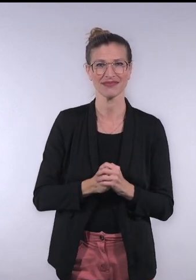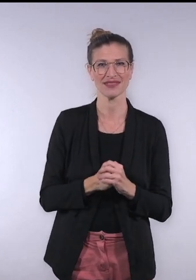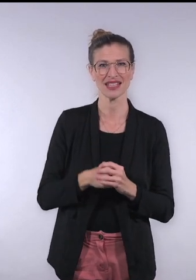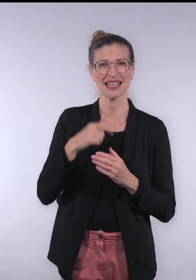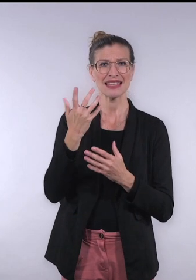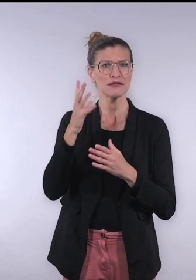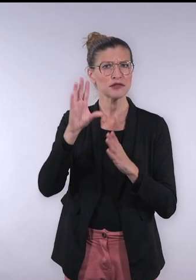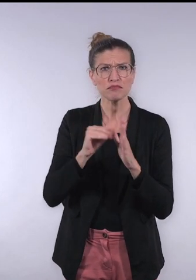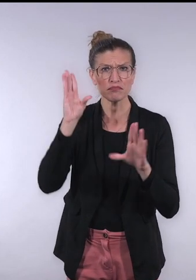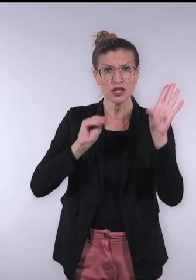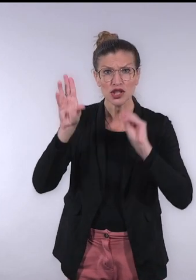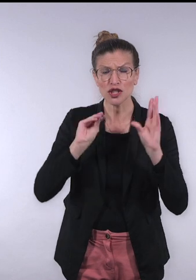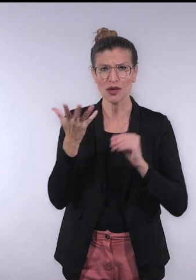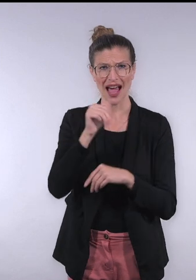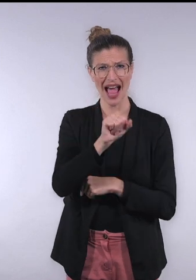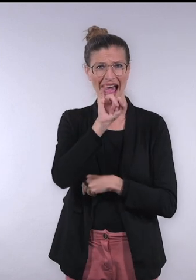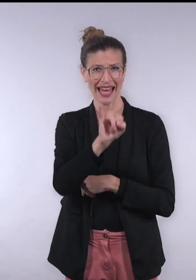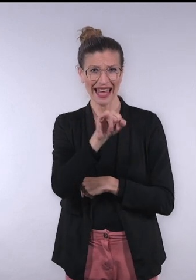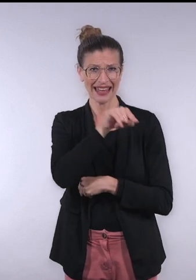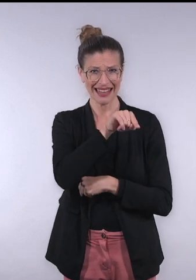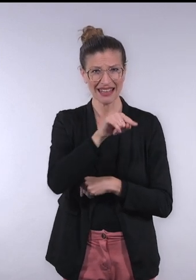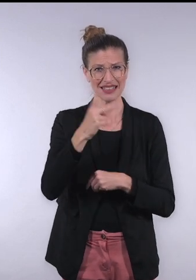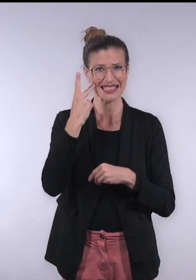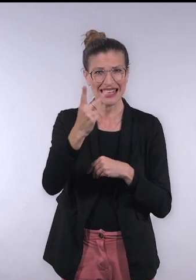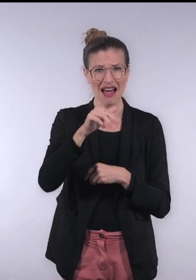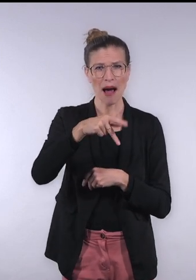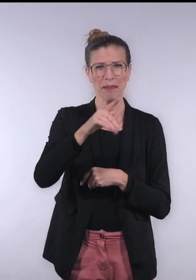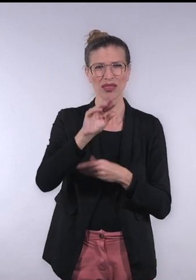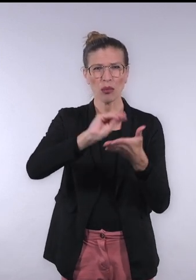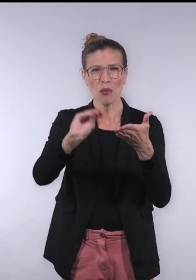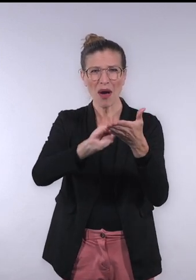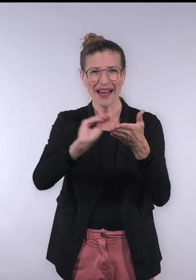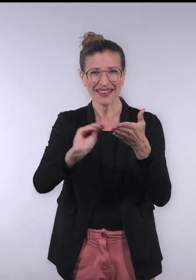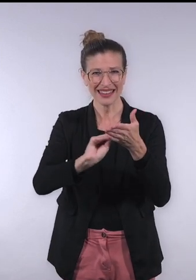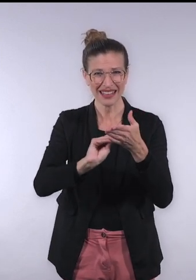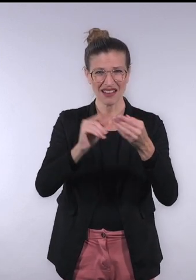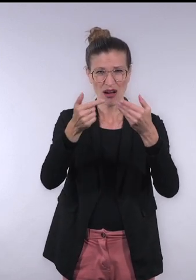These experiences, combined with algorithms and AI led to the development of the capito writing assistant,